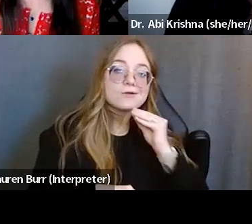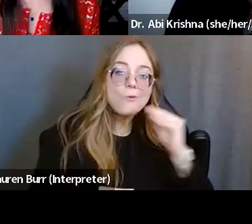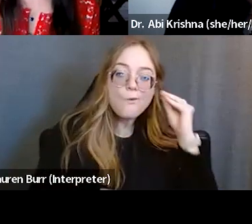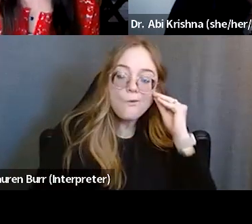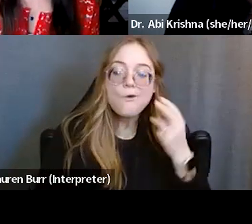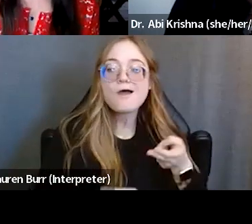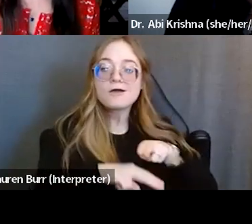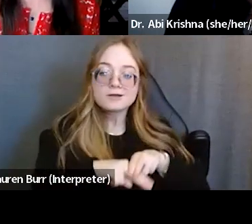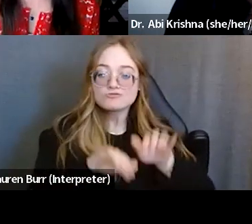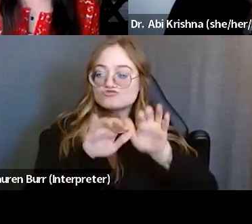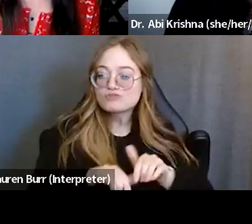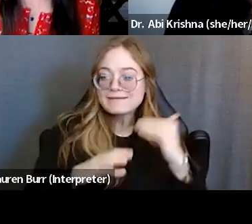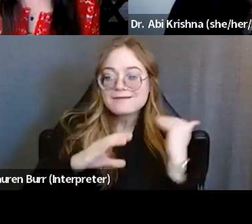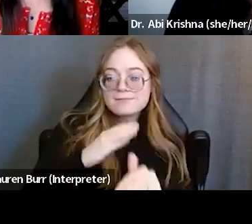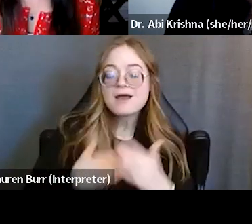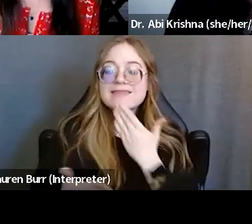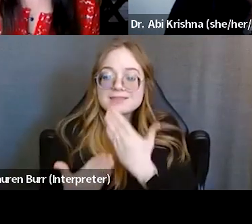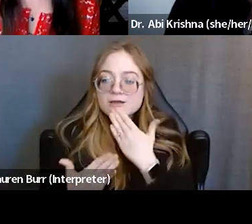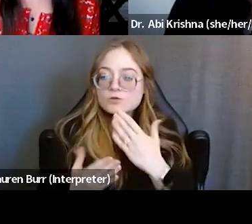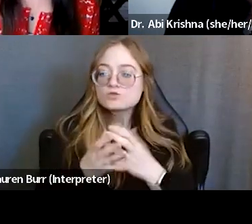Thanks for the records." Or whatever.